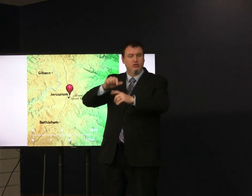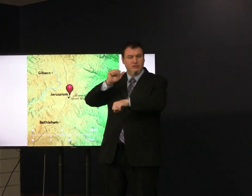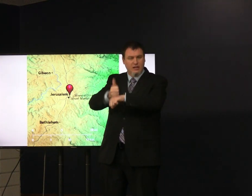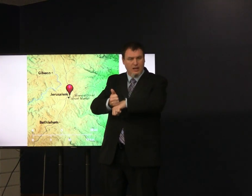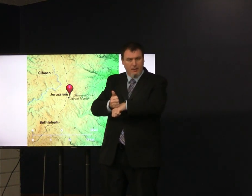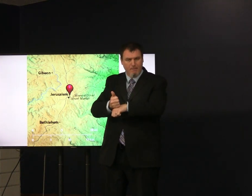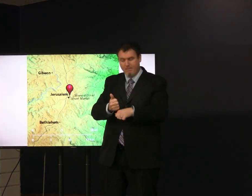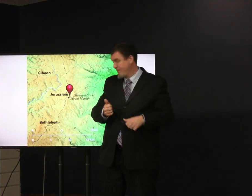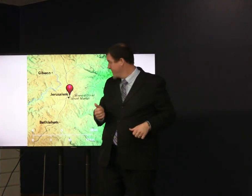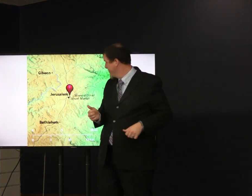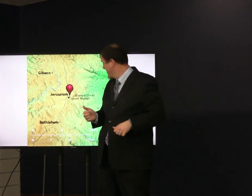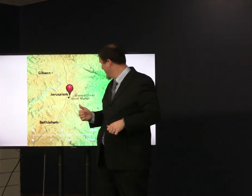and he started